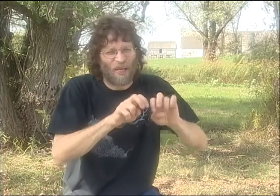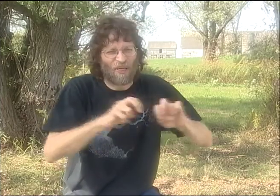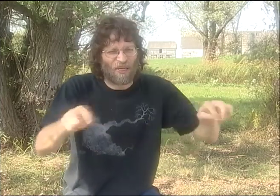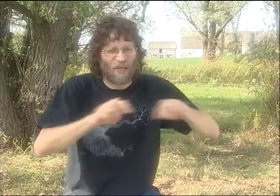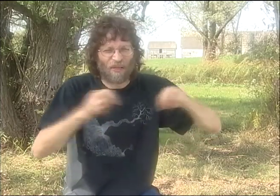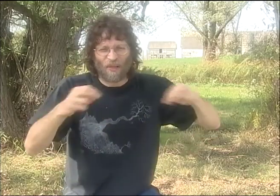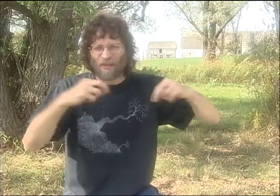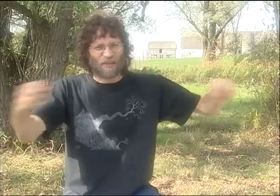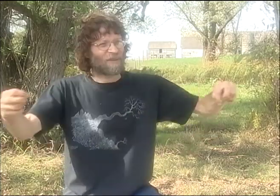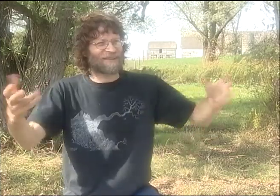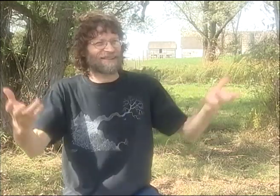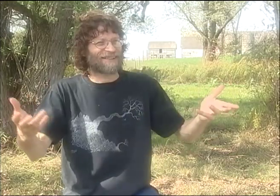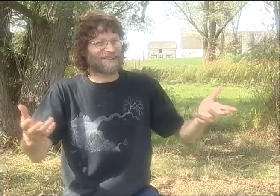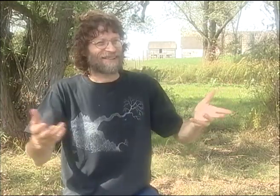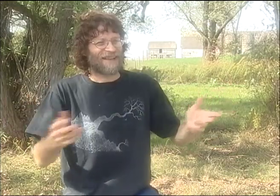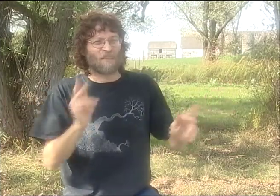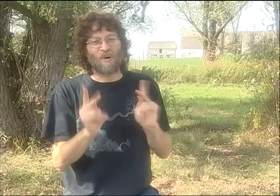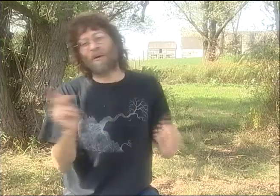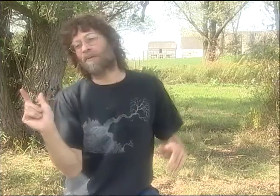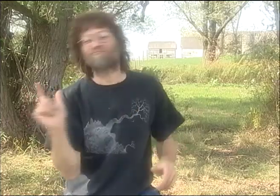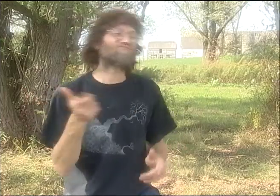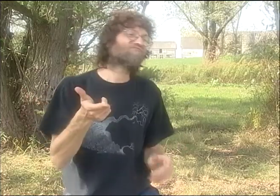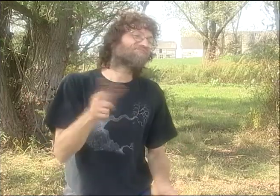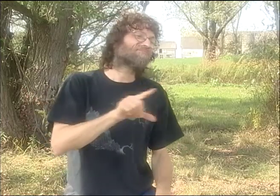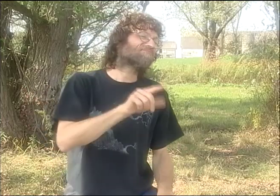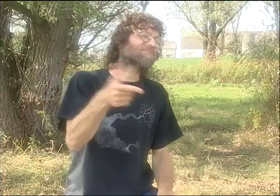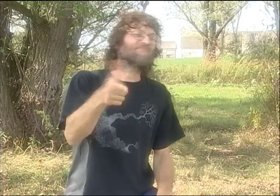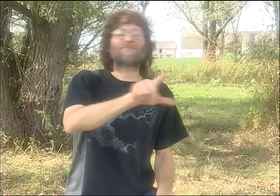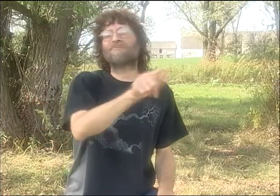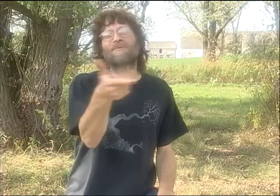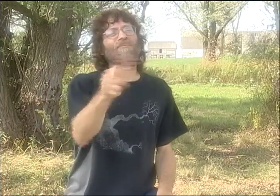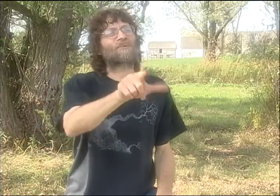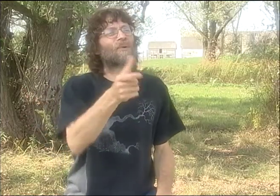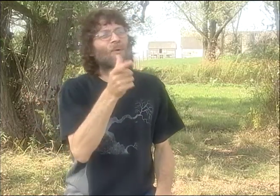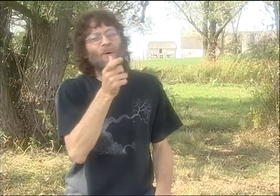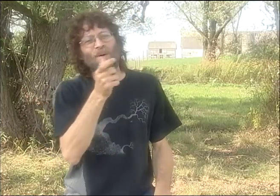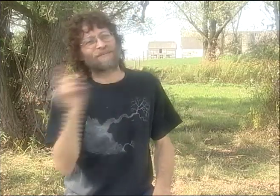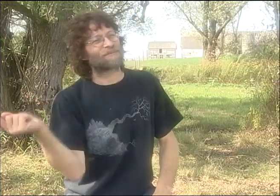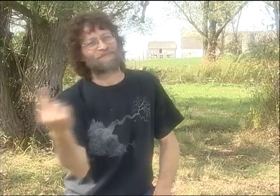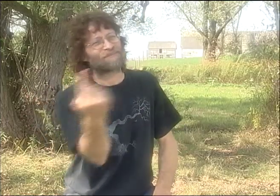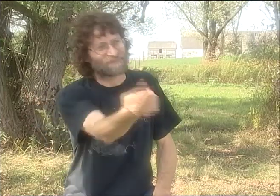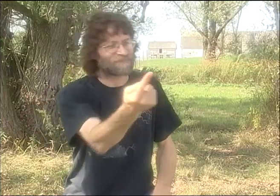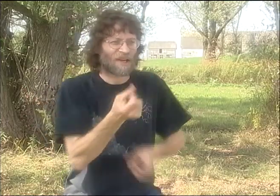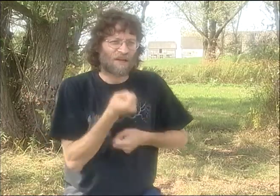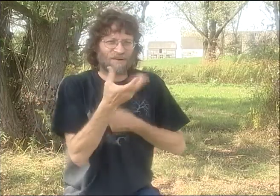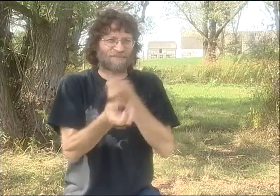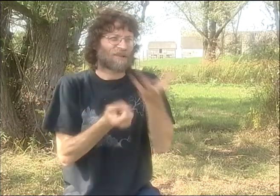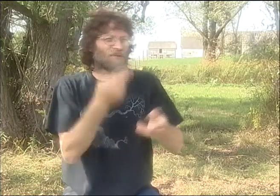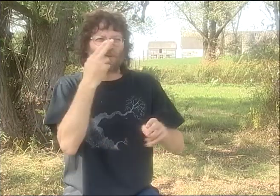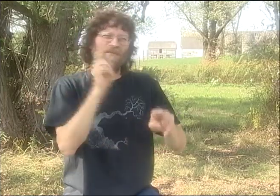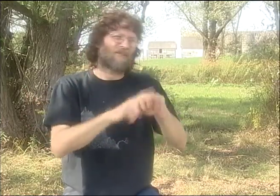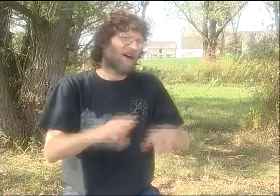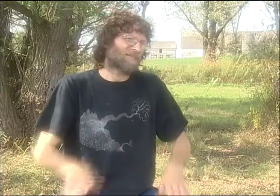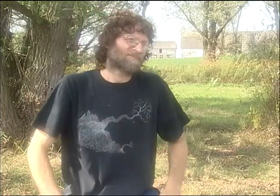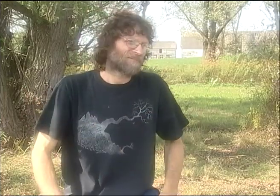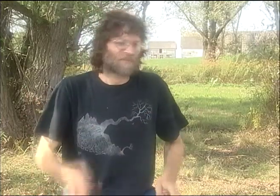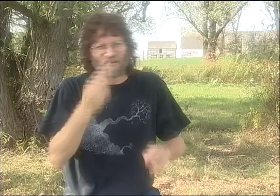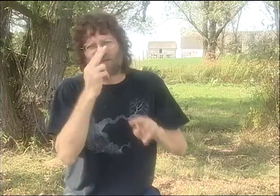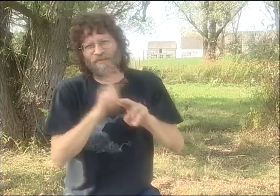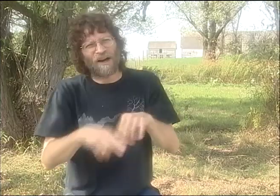THERE WAS REALLY NOTHING IN THERE, JUST SOME BENCHES, SOME CHAIRS. PEOPLE WOULD TAKE TURNS DOING THEIR THING.